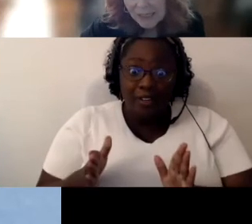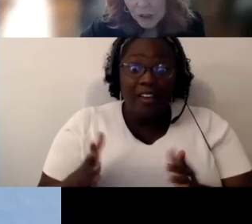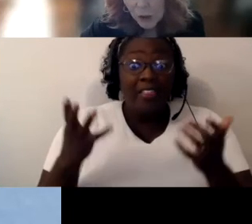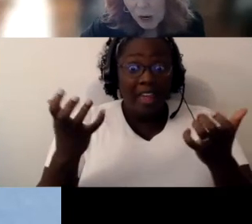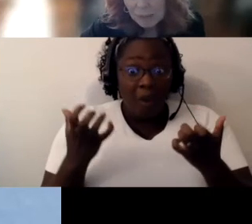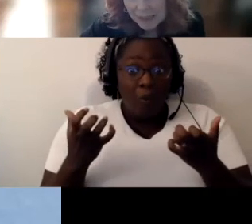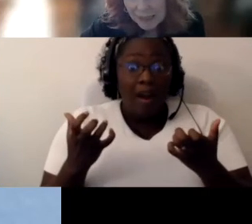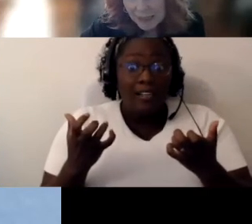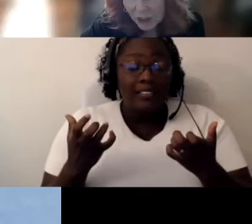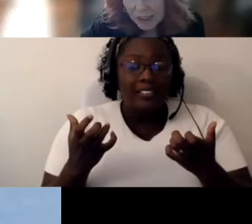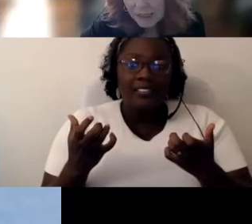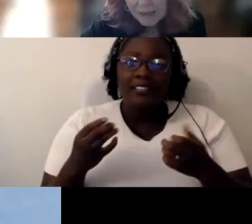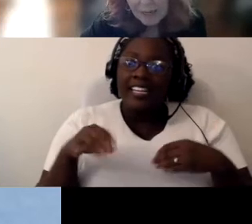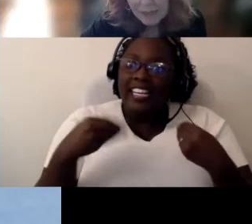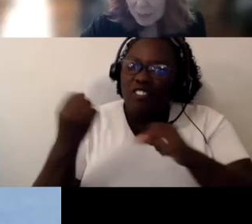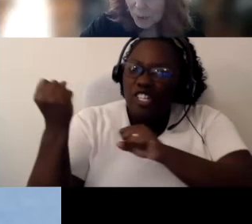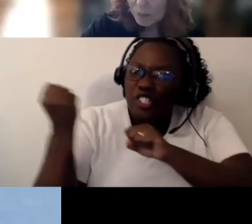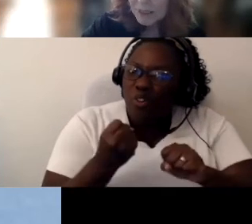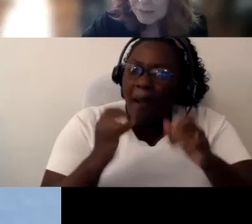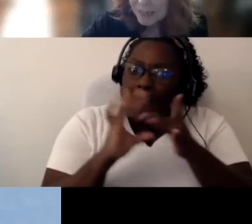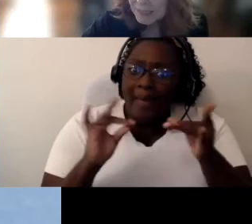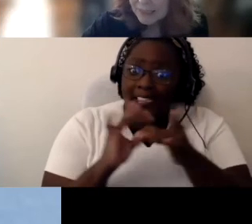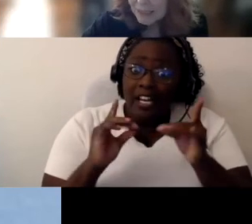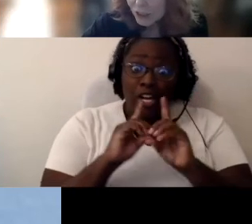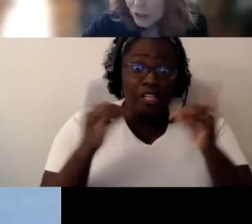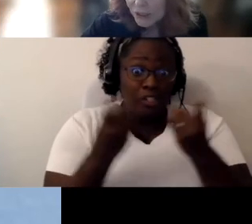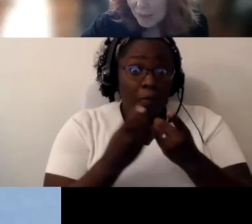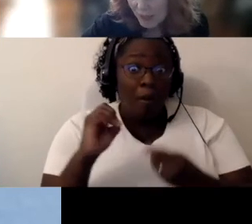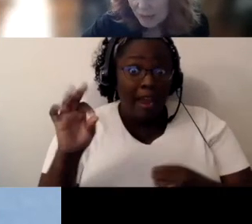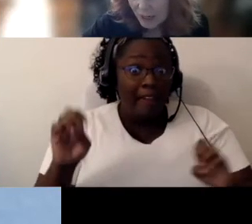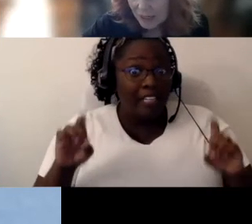a strong message that the Department of Ed needs to do something, right?